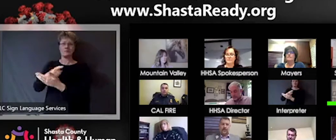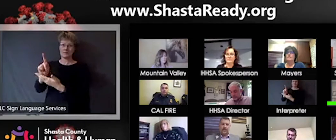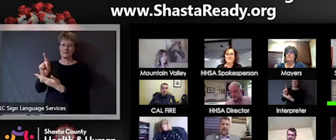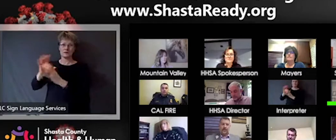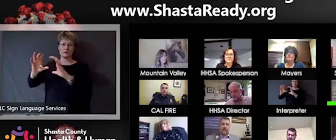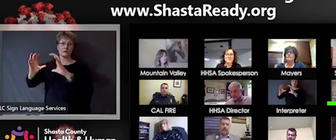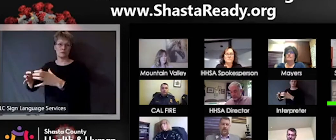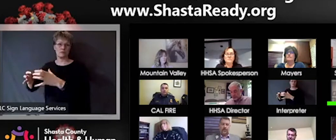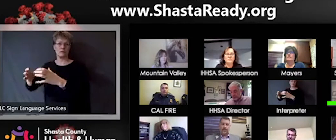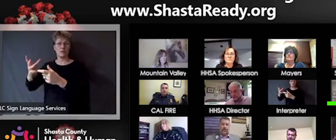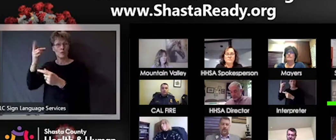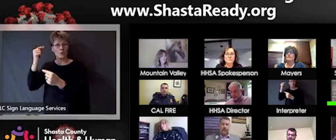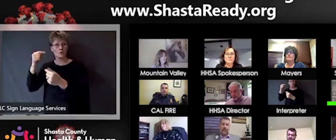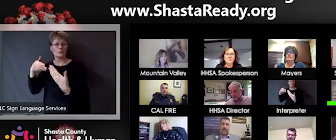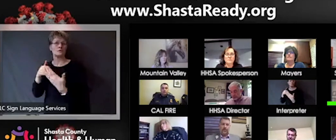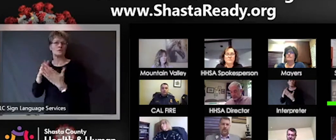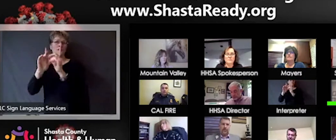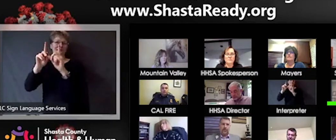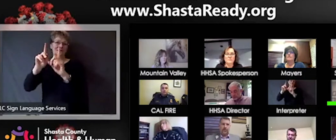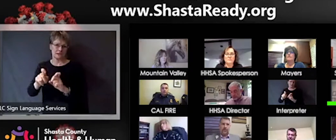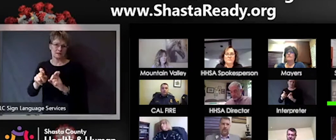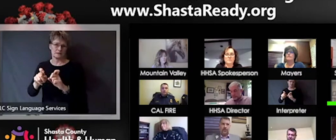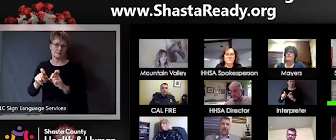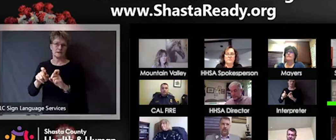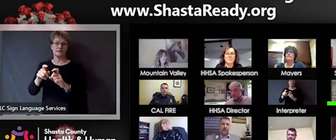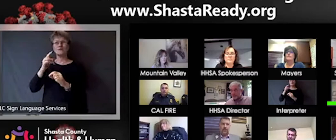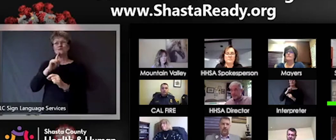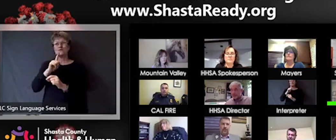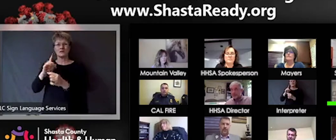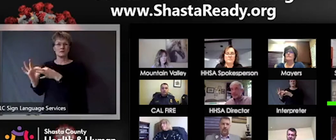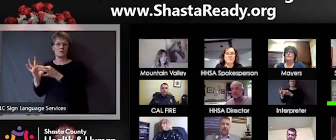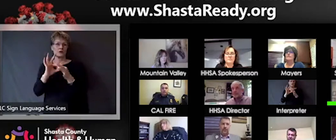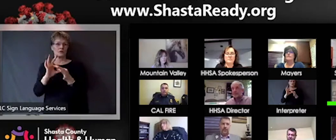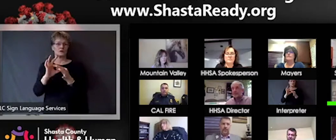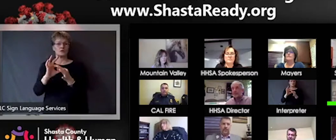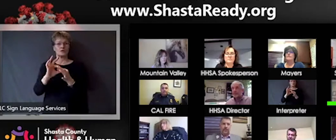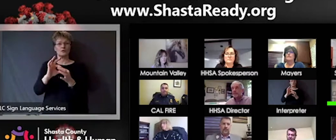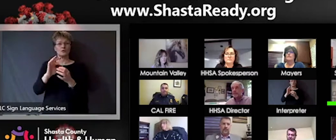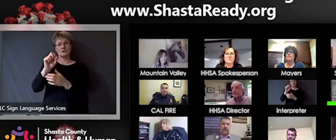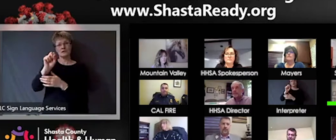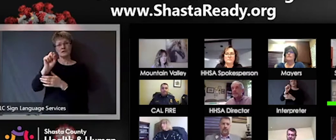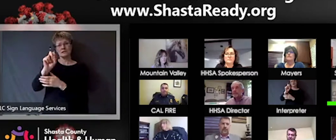it's a supply chain issue and so our hope is that that coordinated effort